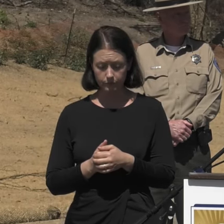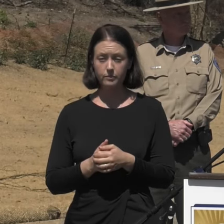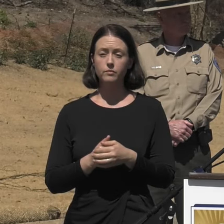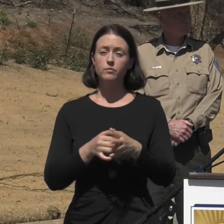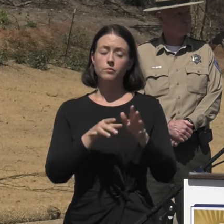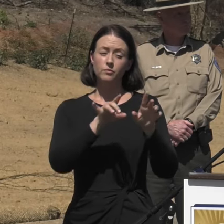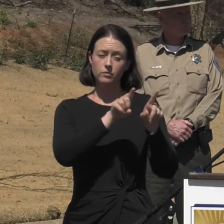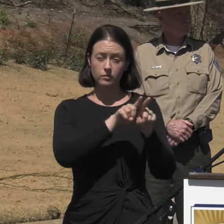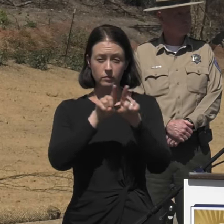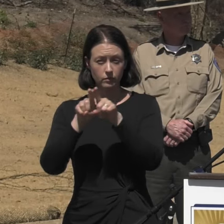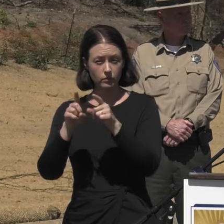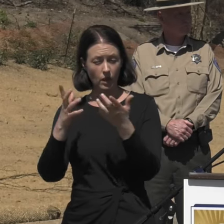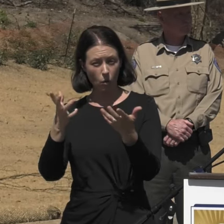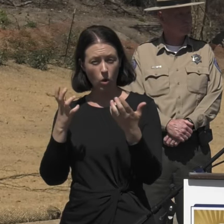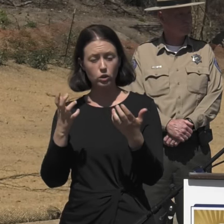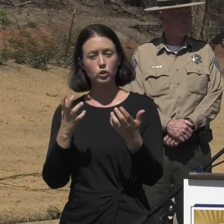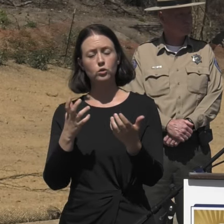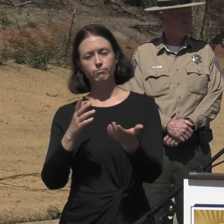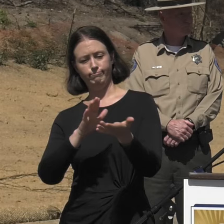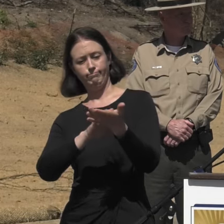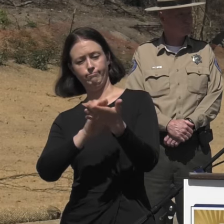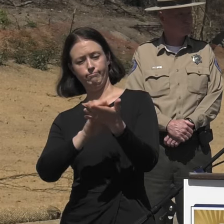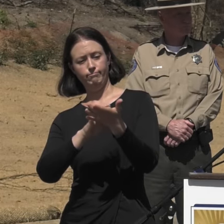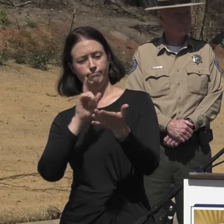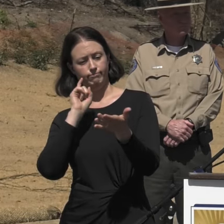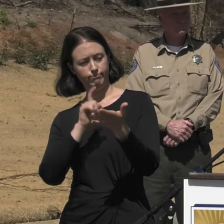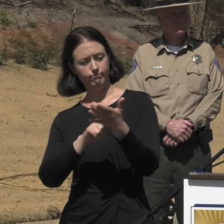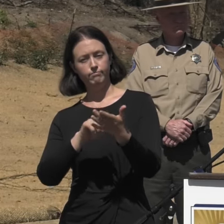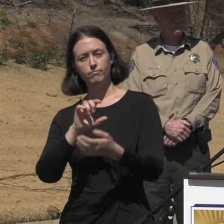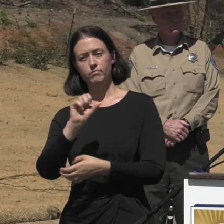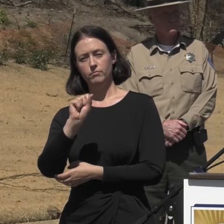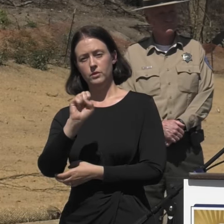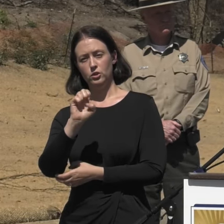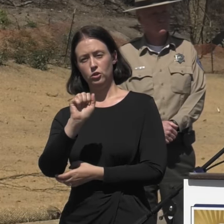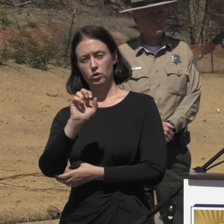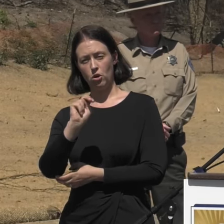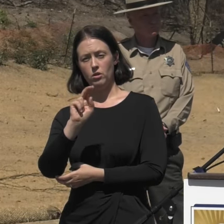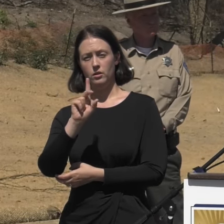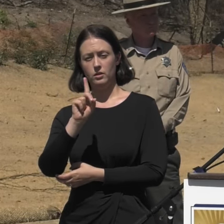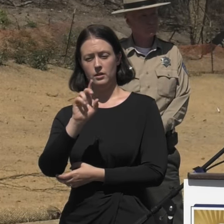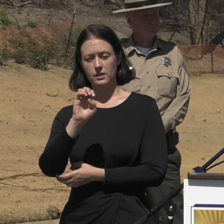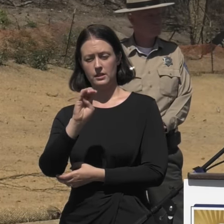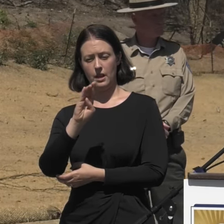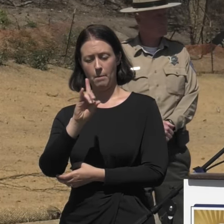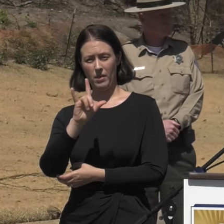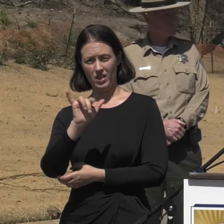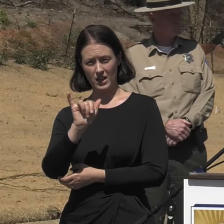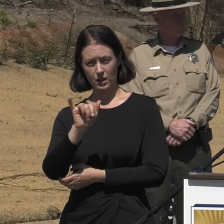I do want to call out Sean Debley with the Environment Health Department of the County of Ventura.